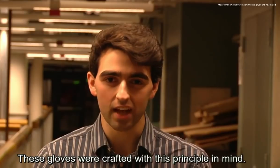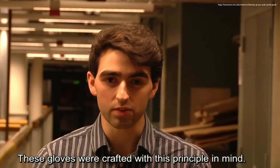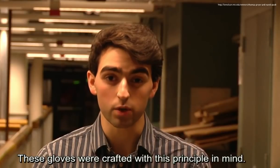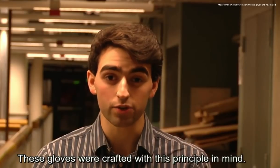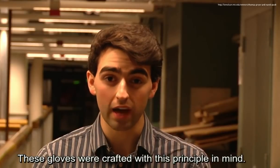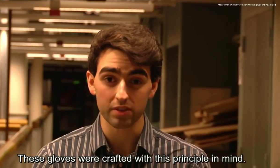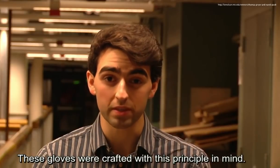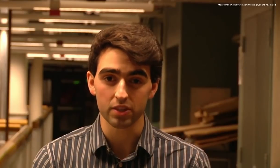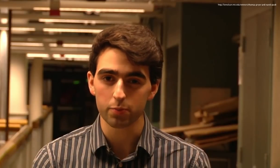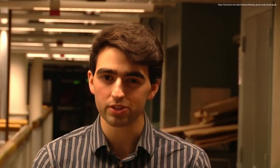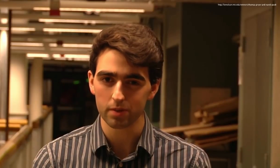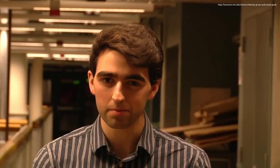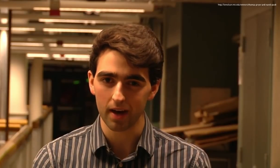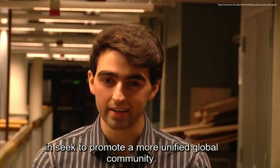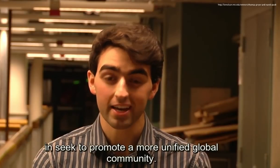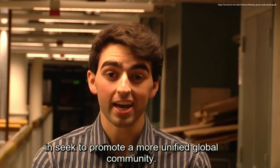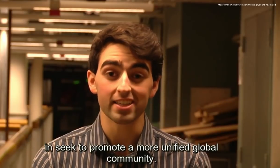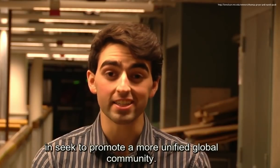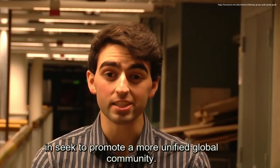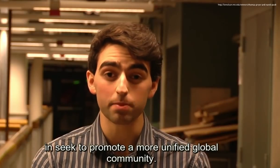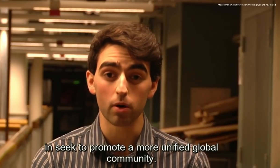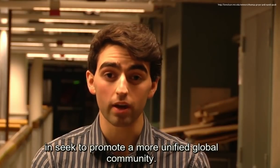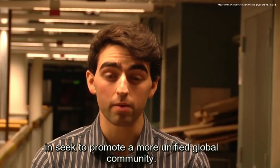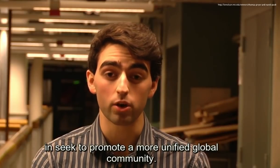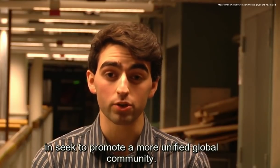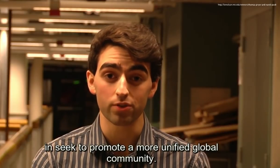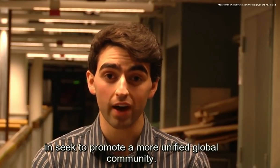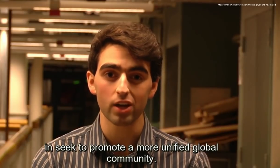were crafted with this principle in mind and seek to promote a more unified and